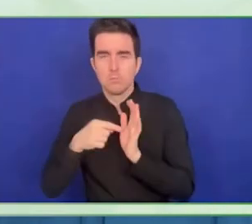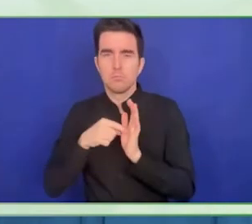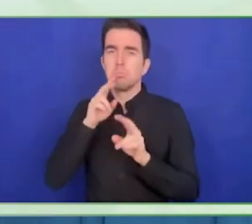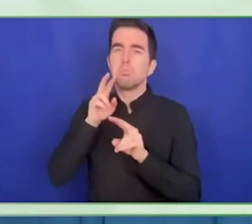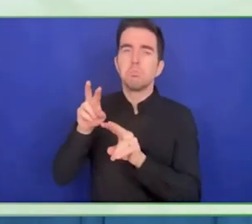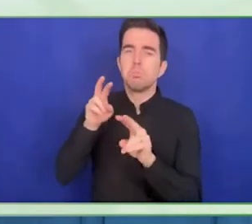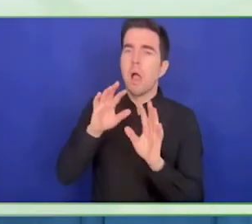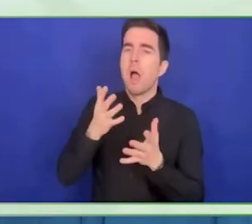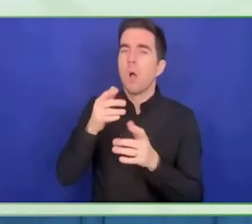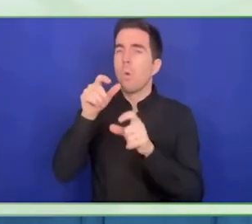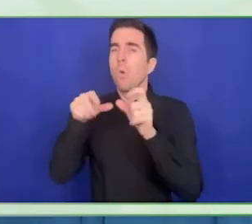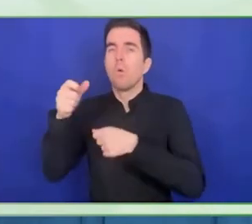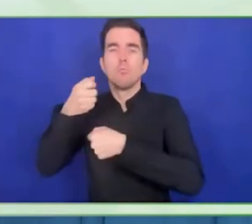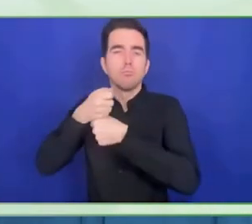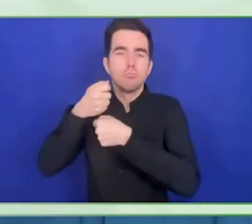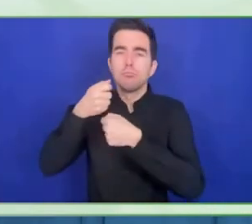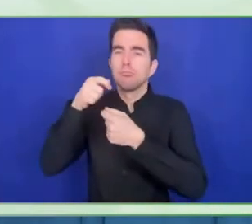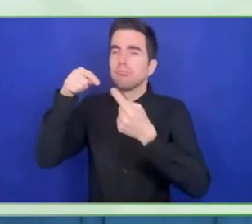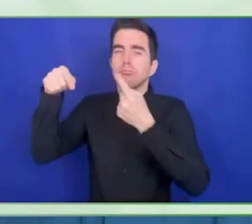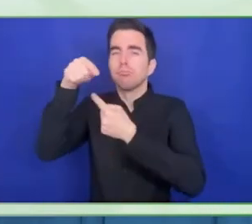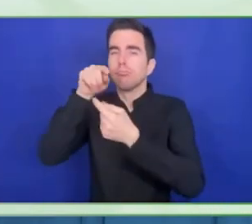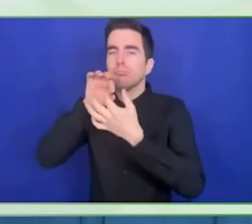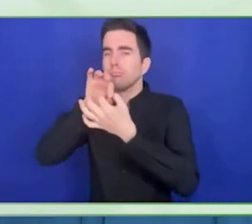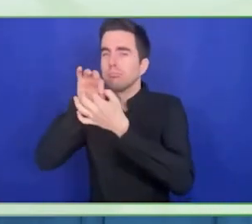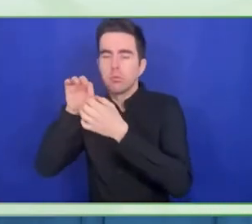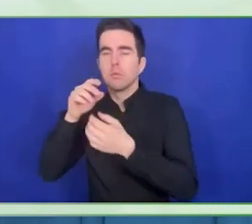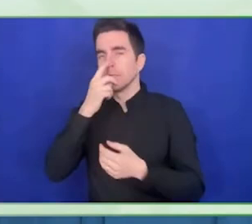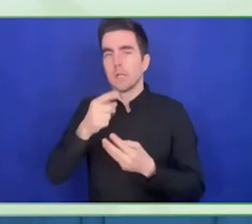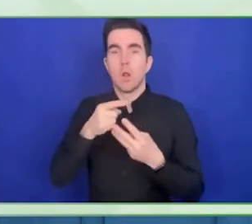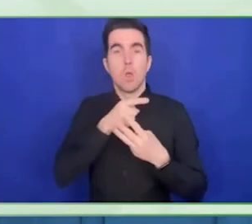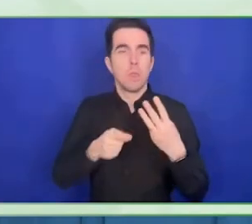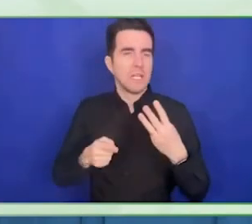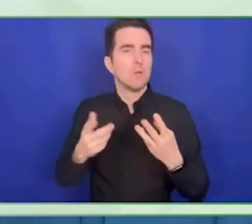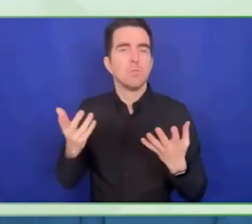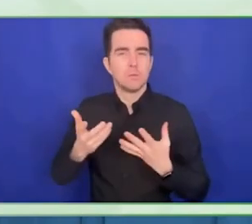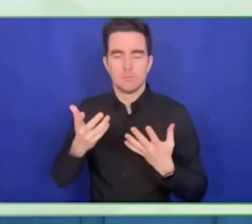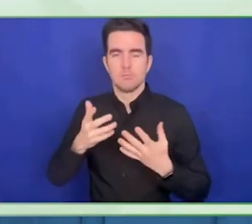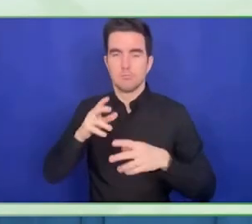Next we have a logo of an apple with NYC Atwork.